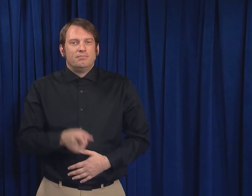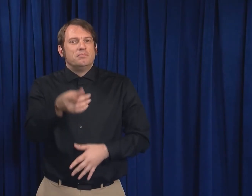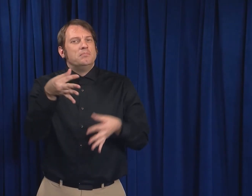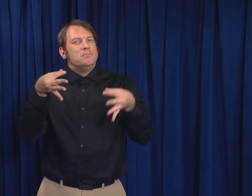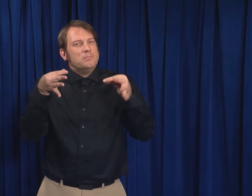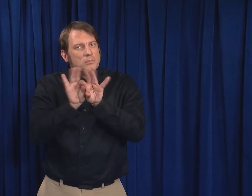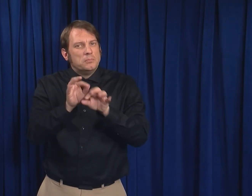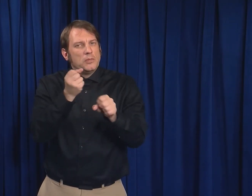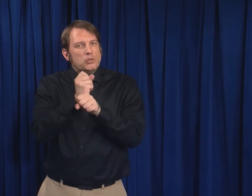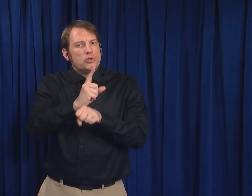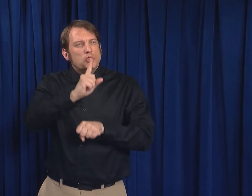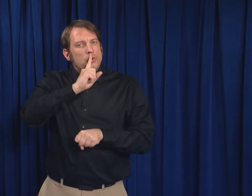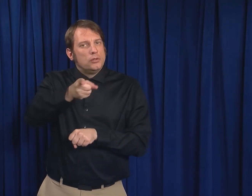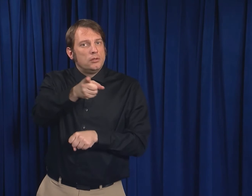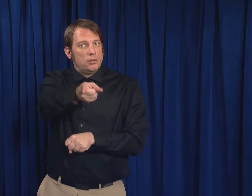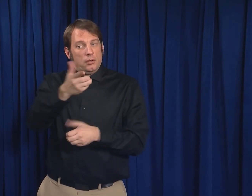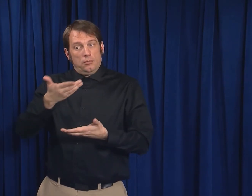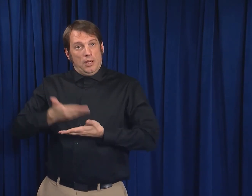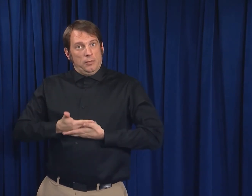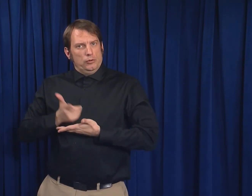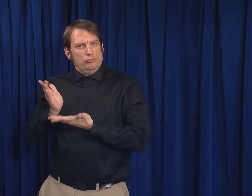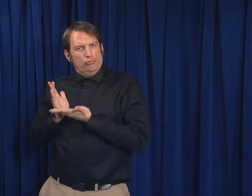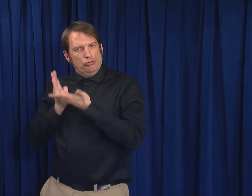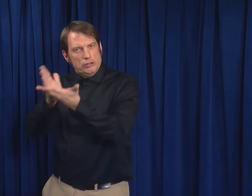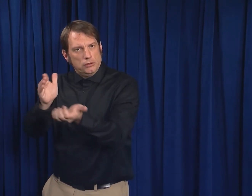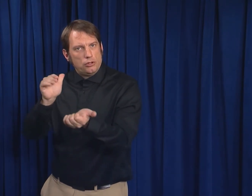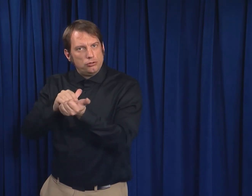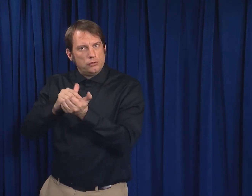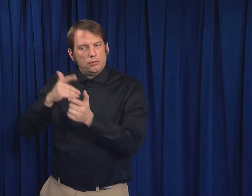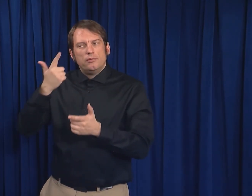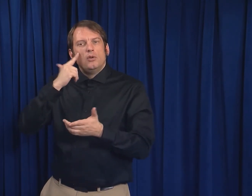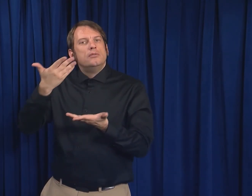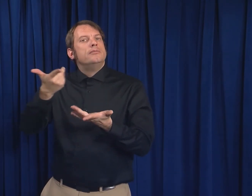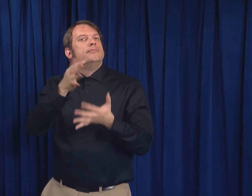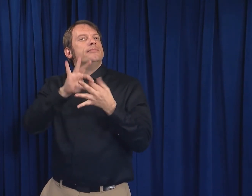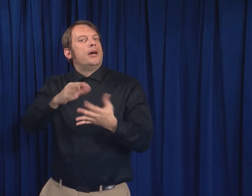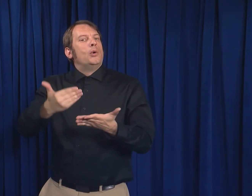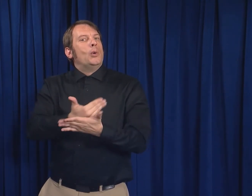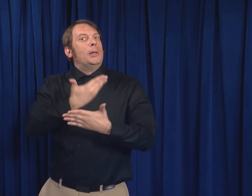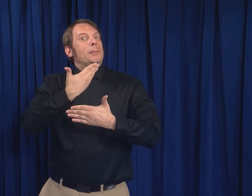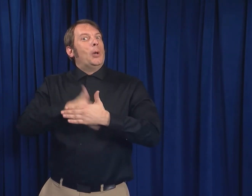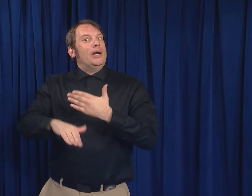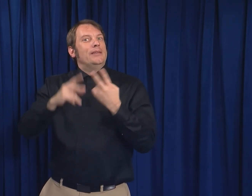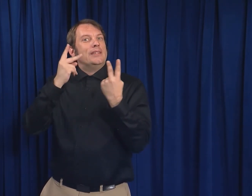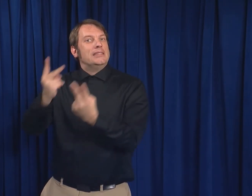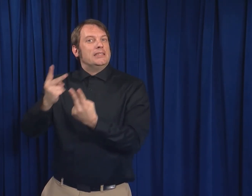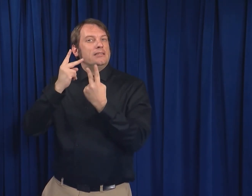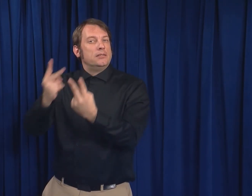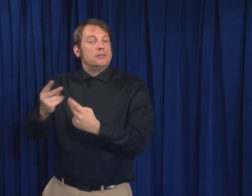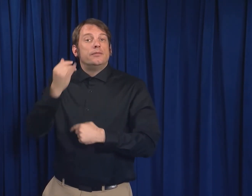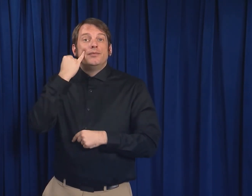Be sure to bring your baby to the doctor for newborn visits.